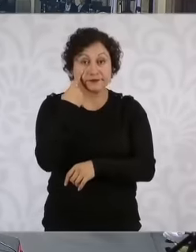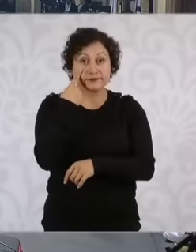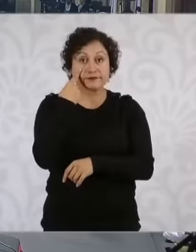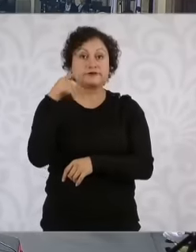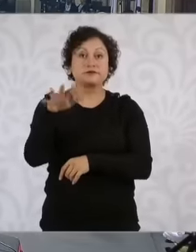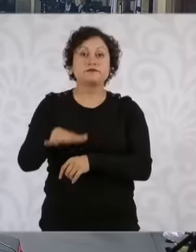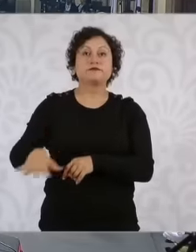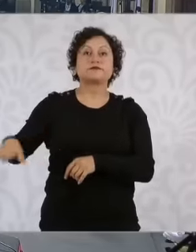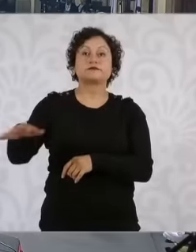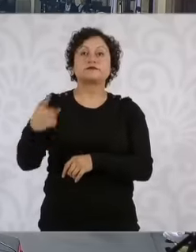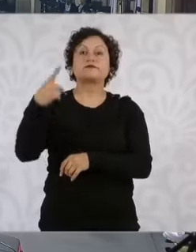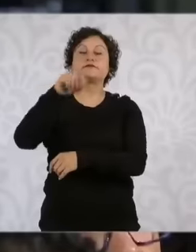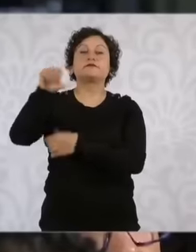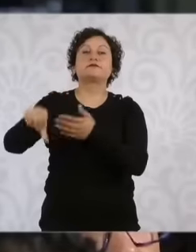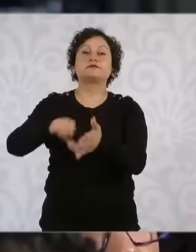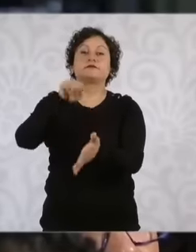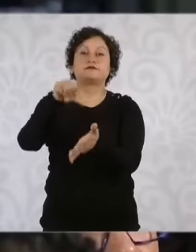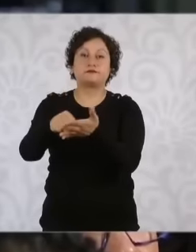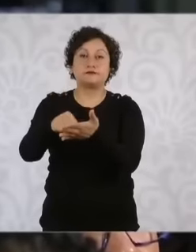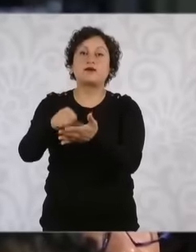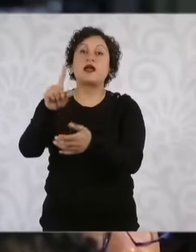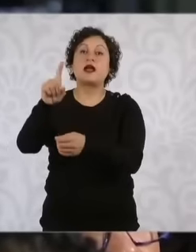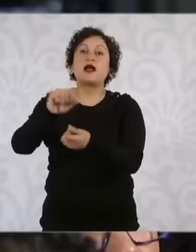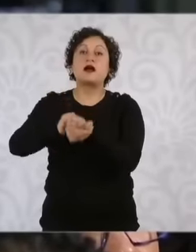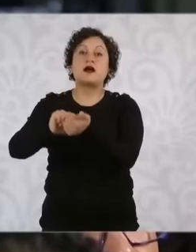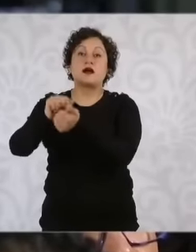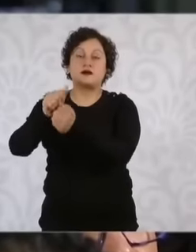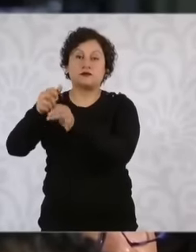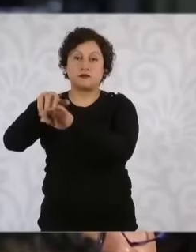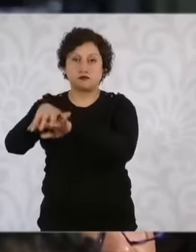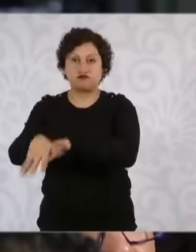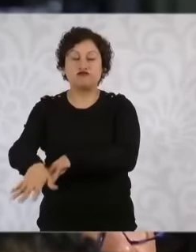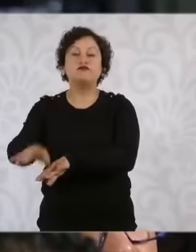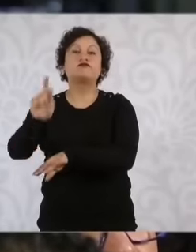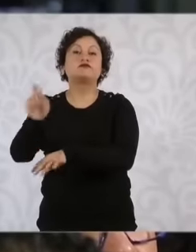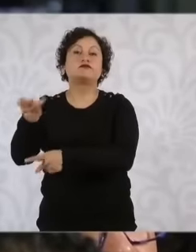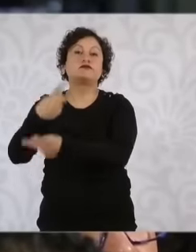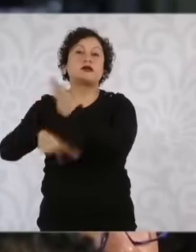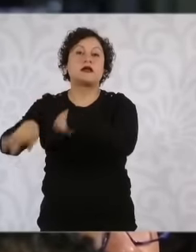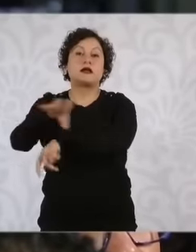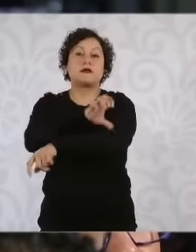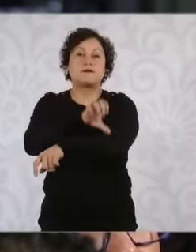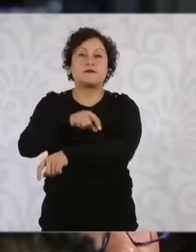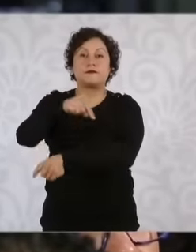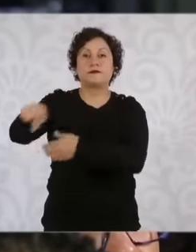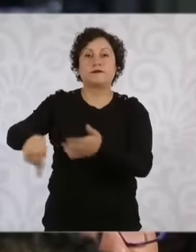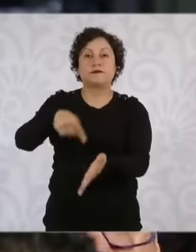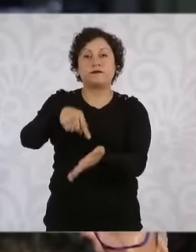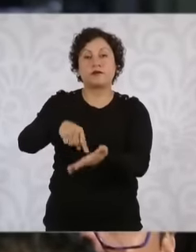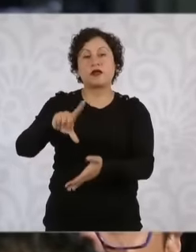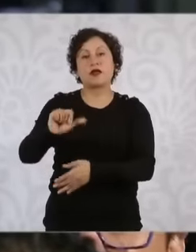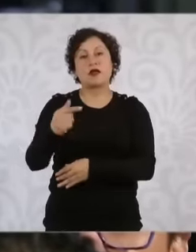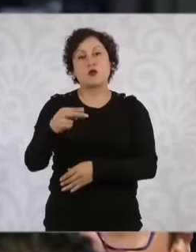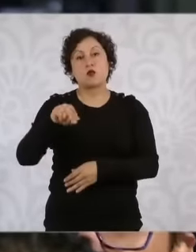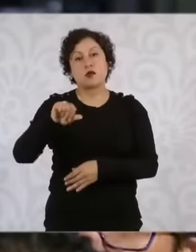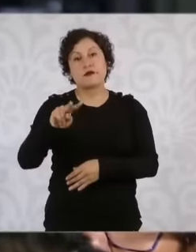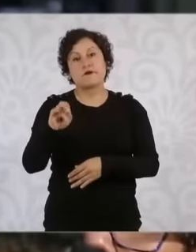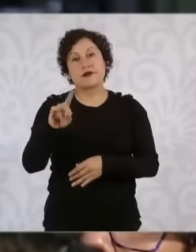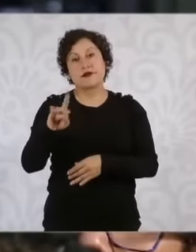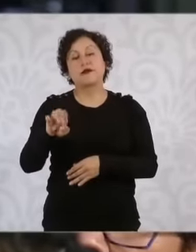nuclear power plant in Mexico Laguna Verde that also produces clean energy. For some time now, one of